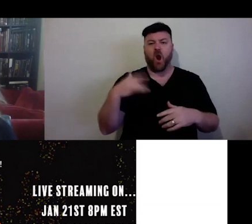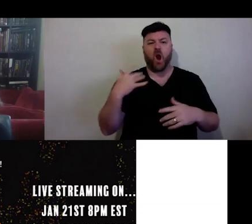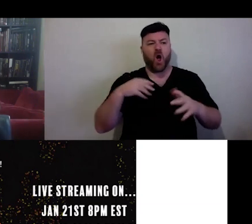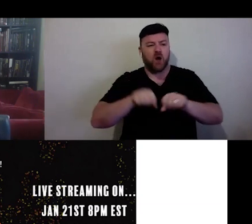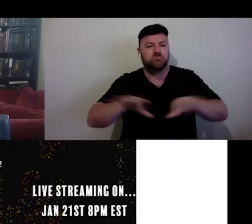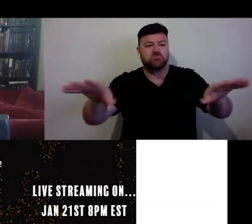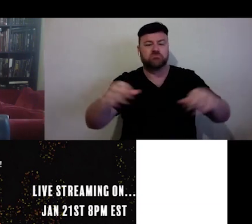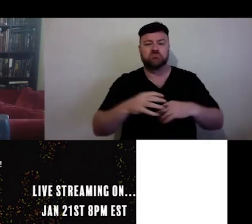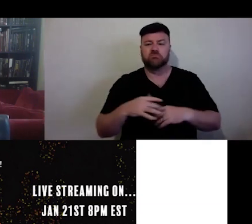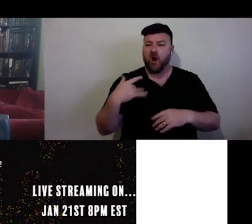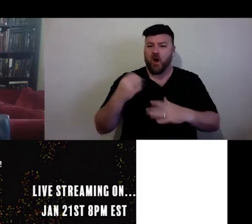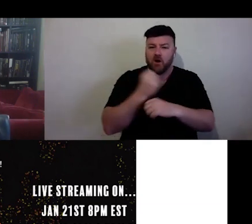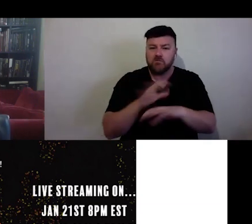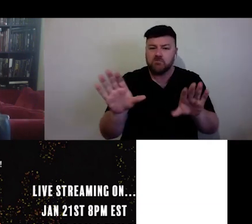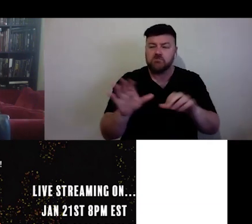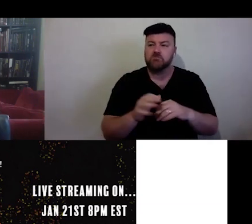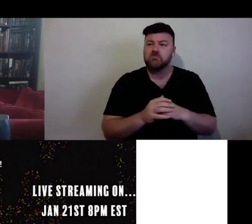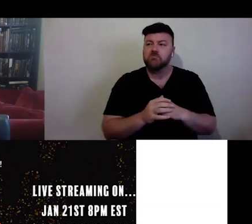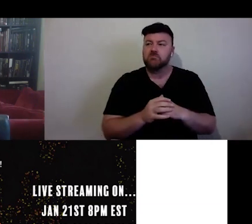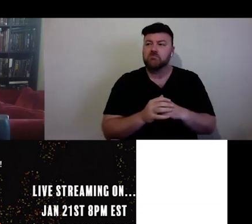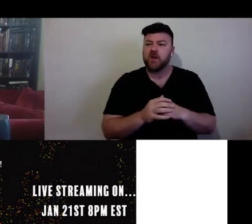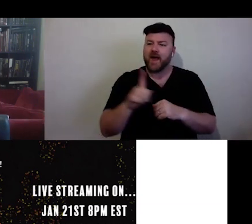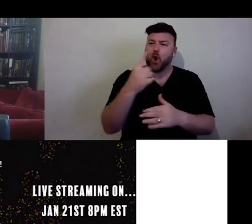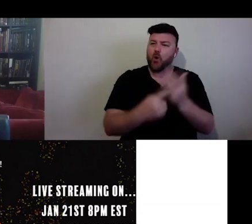your artwork out to the world, we would rather think of how the